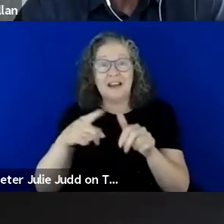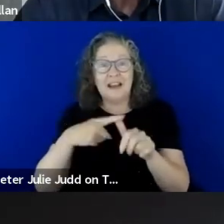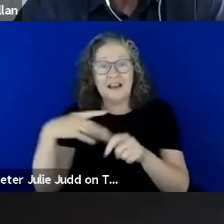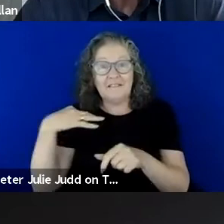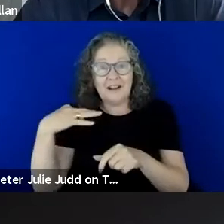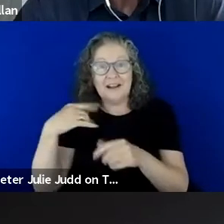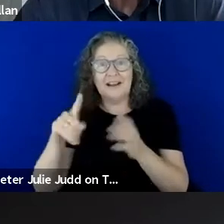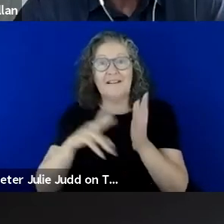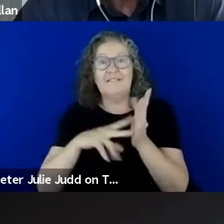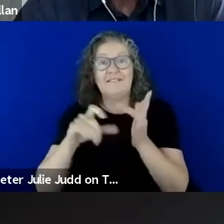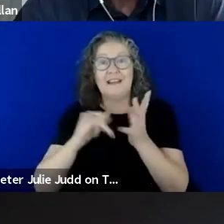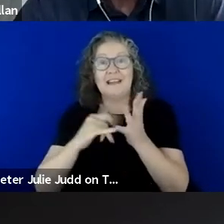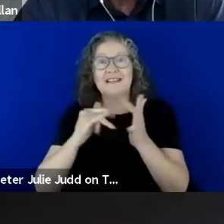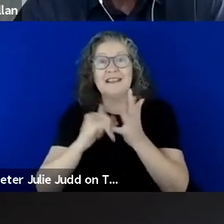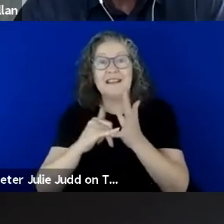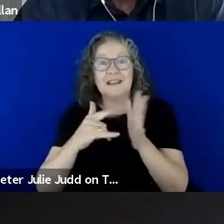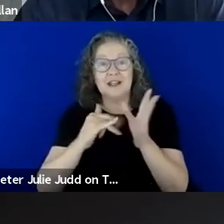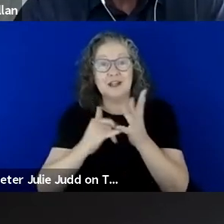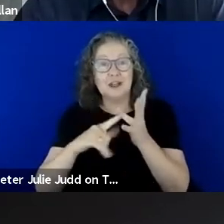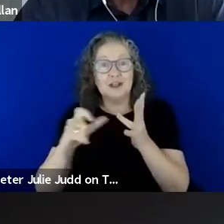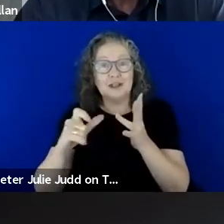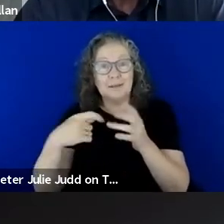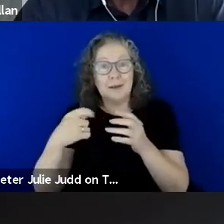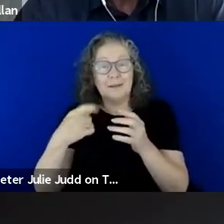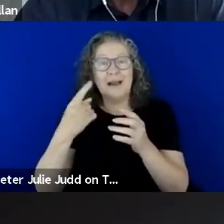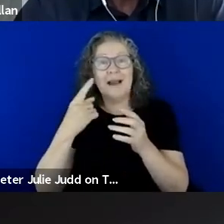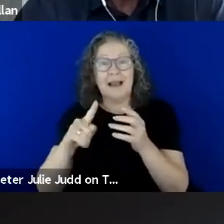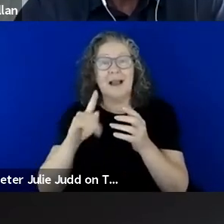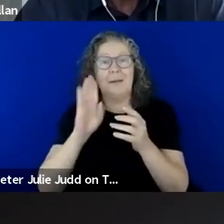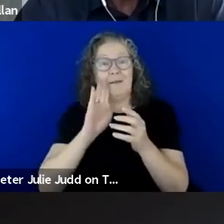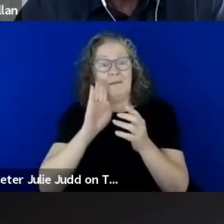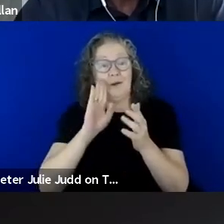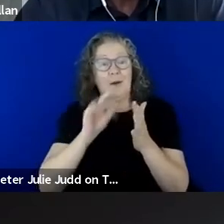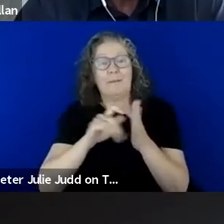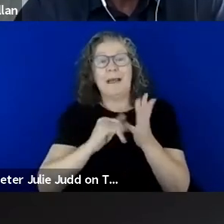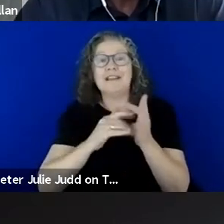associate member and former commercial passenger vehicles Victoria Disability Commissioner, so